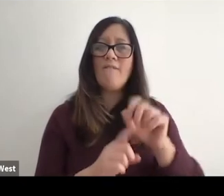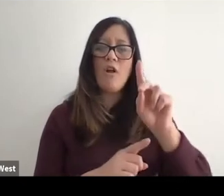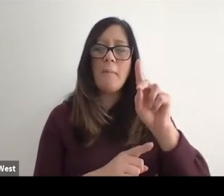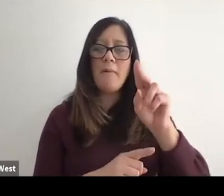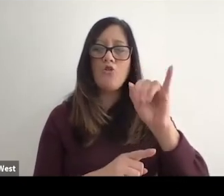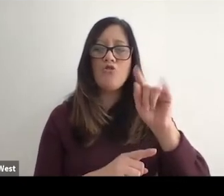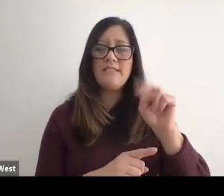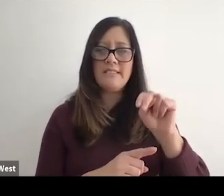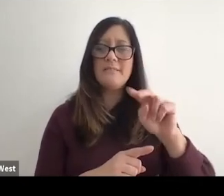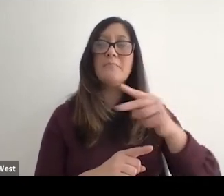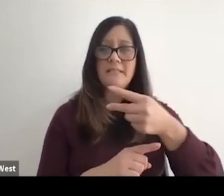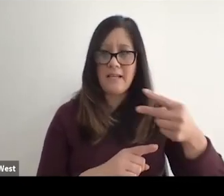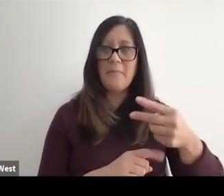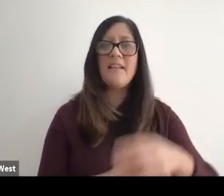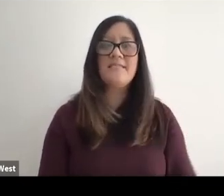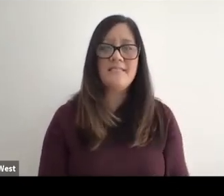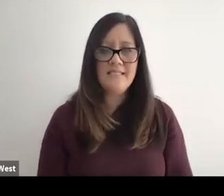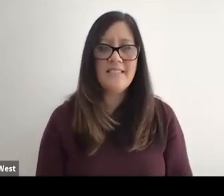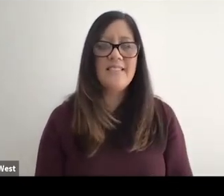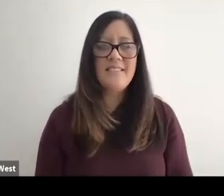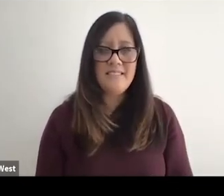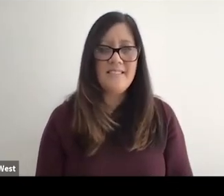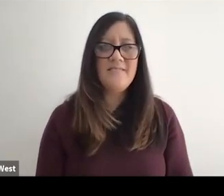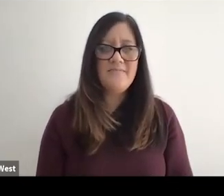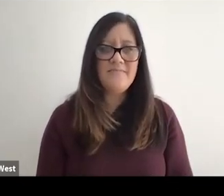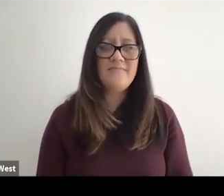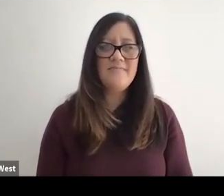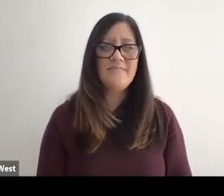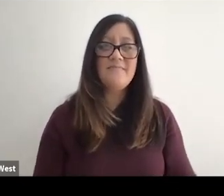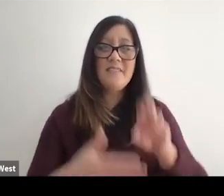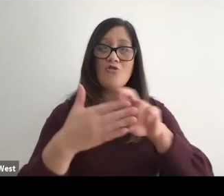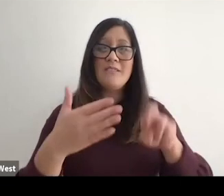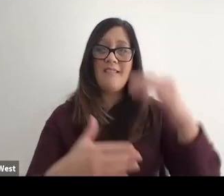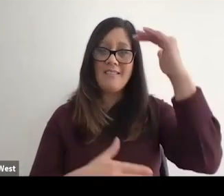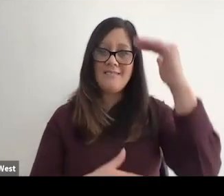but he does move into second spot. So here are the results